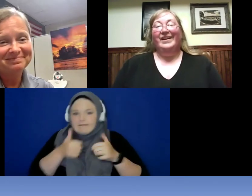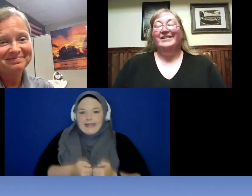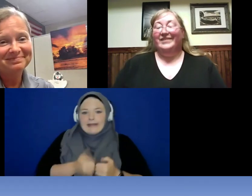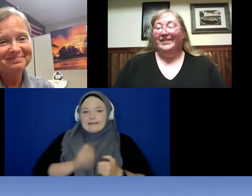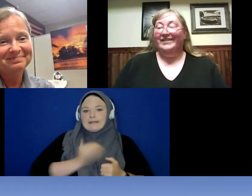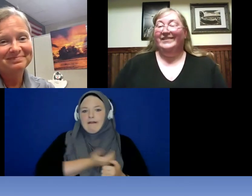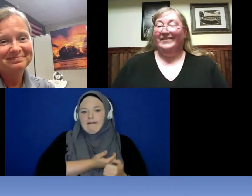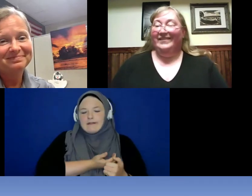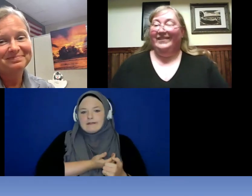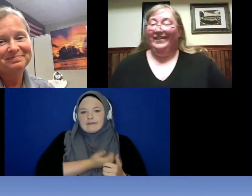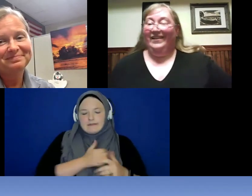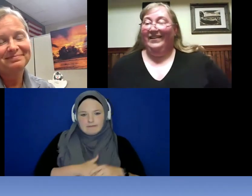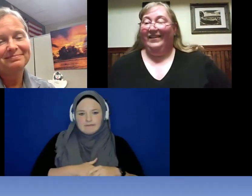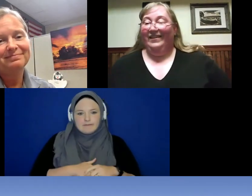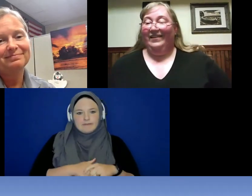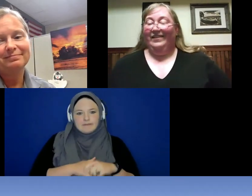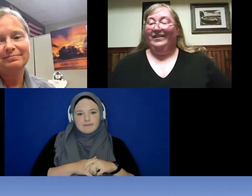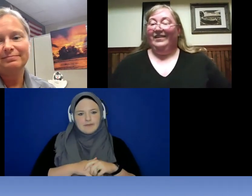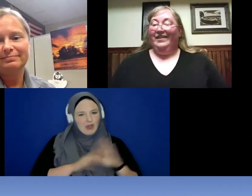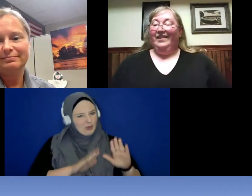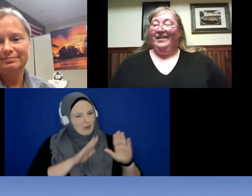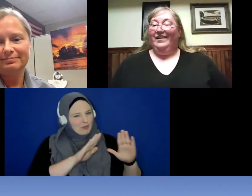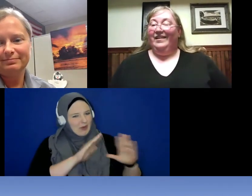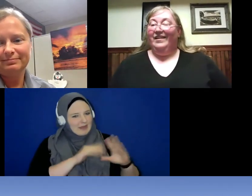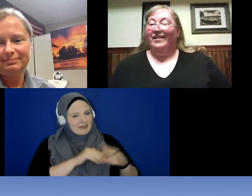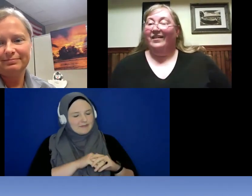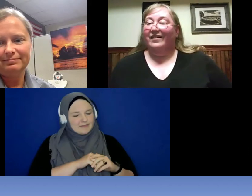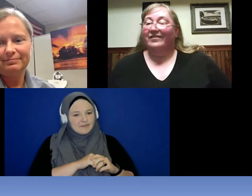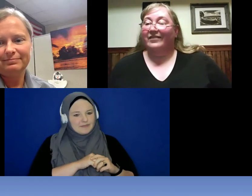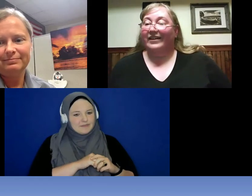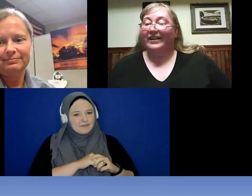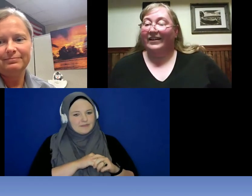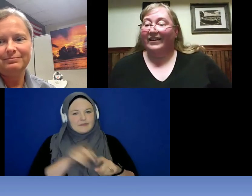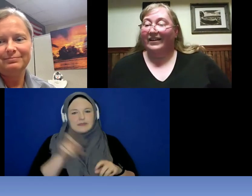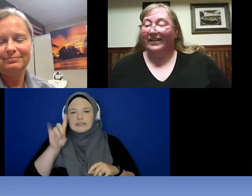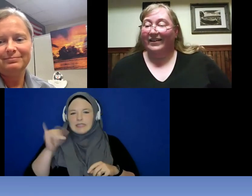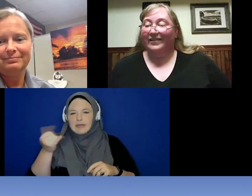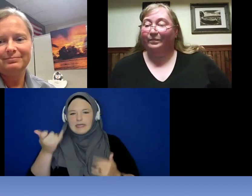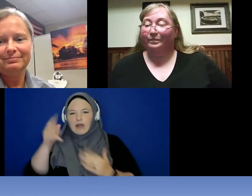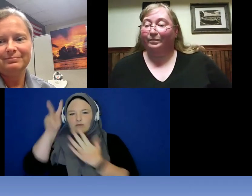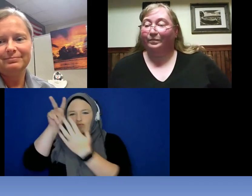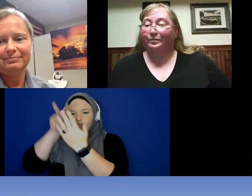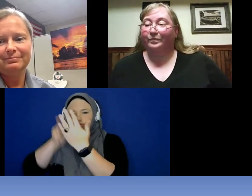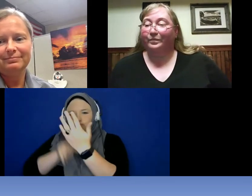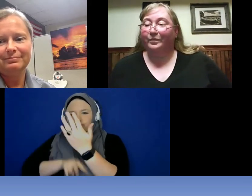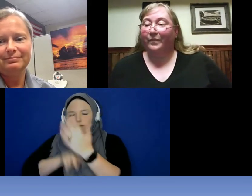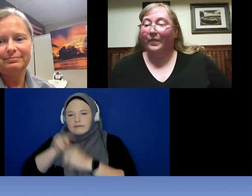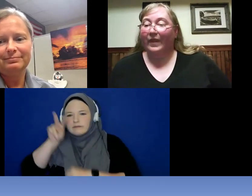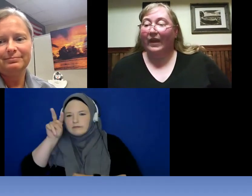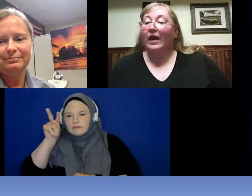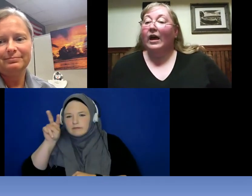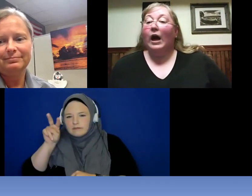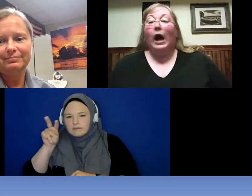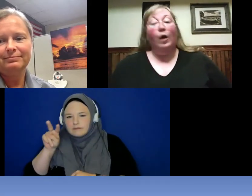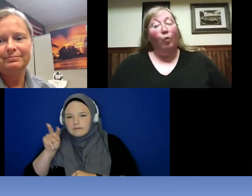Excellent. All right.